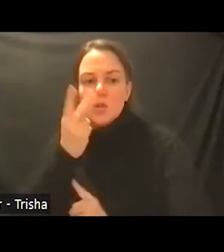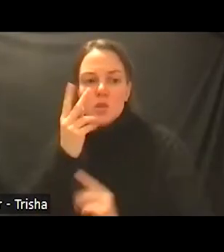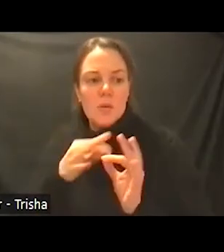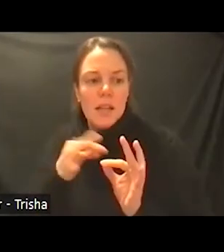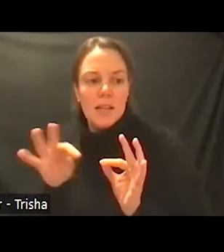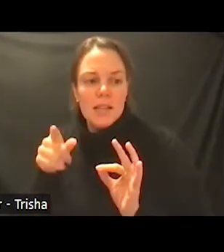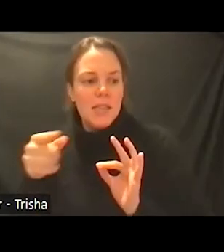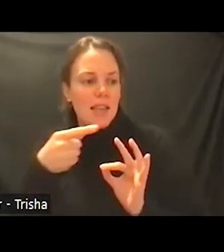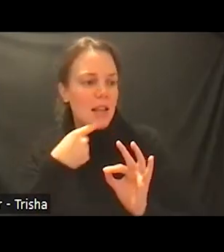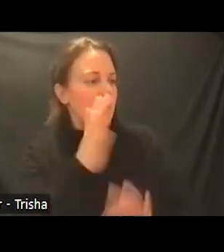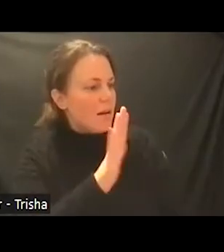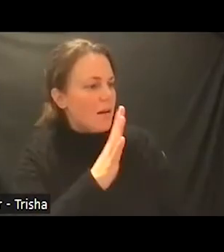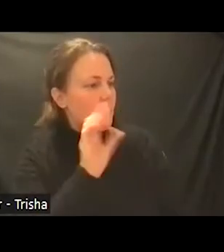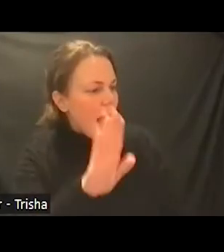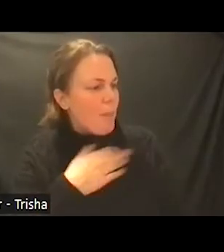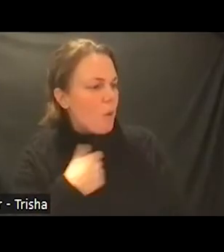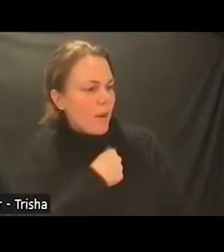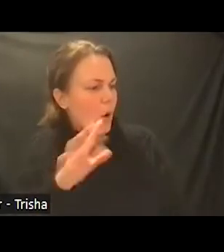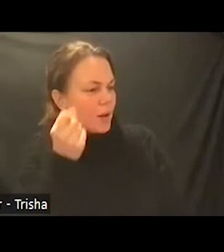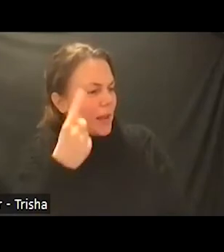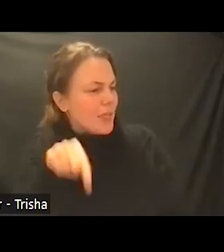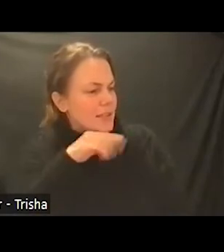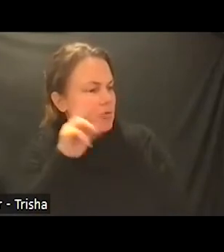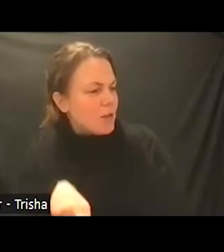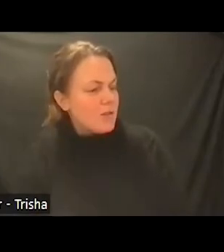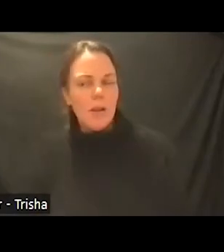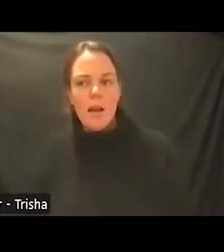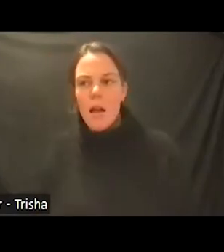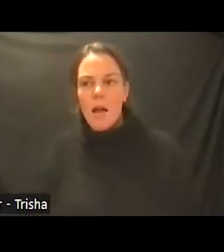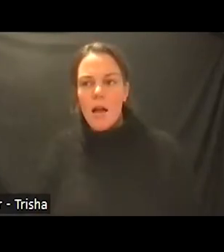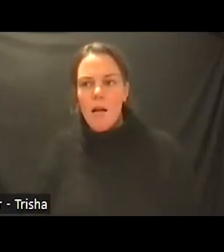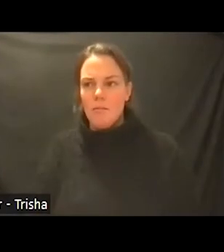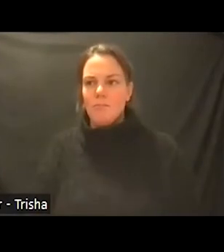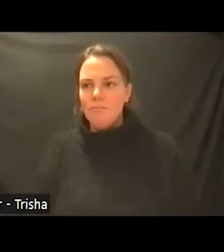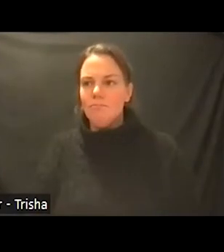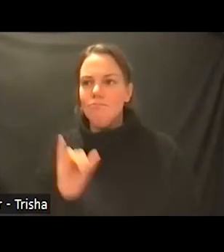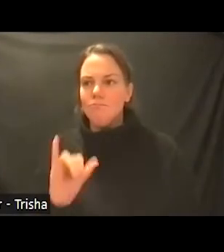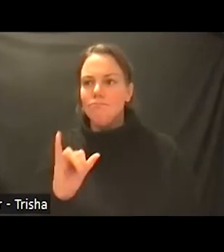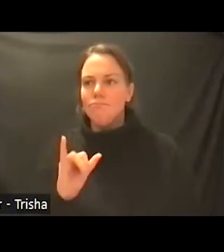this is rochester and i knew right away i was in the right place and what he meant by that is